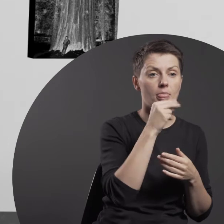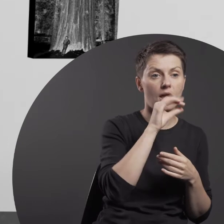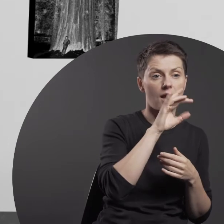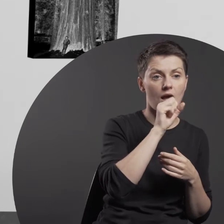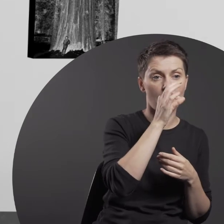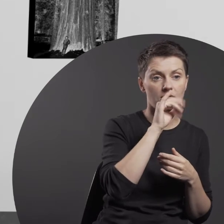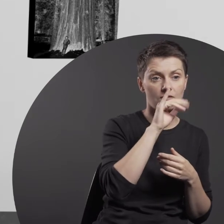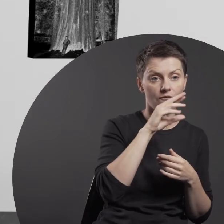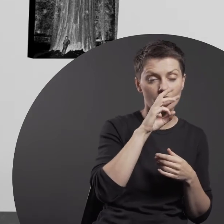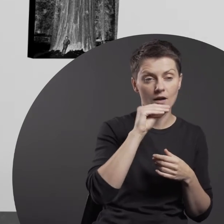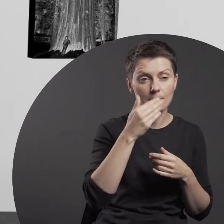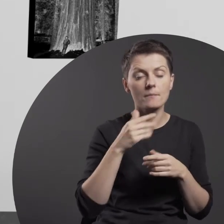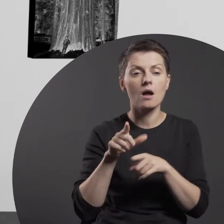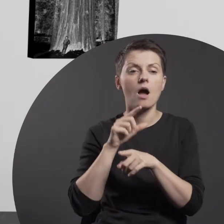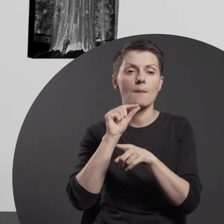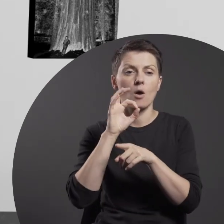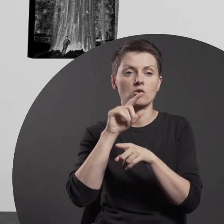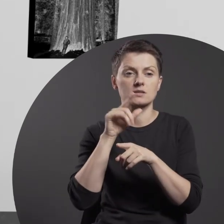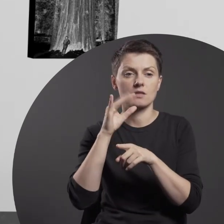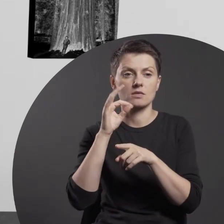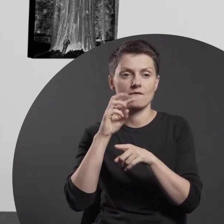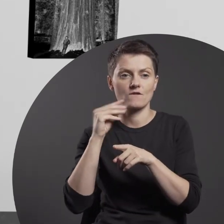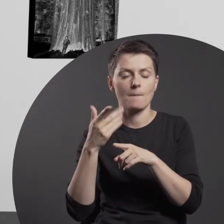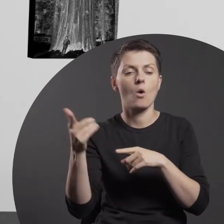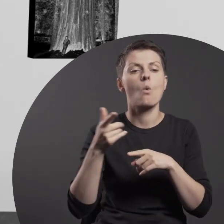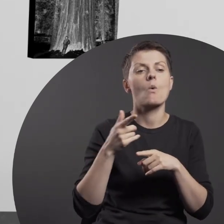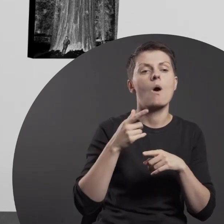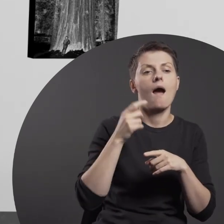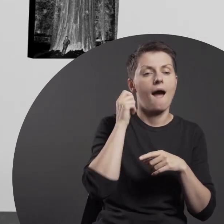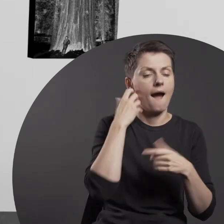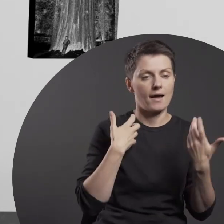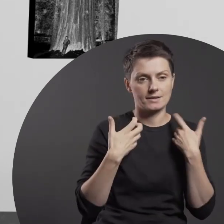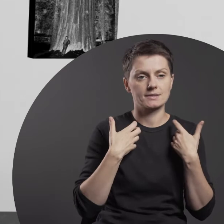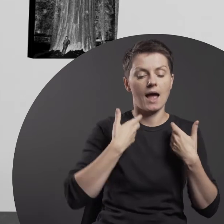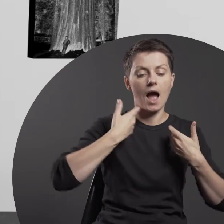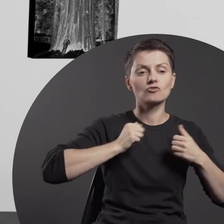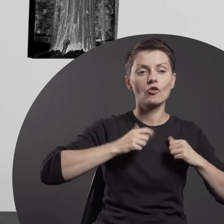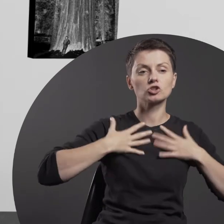To do so, she daubed her own body with paint,